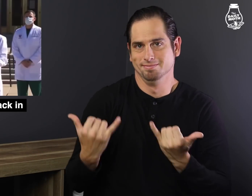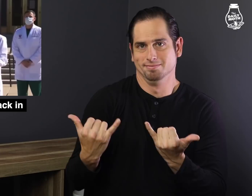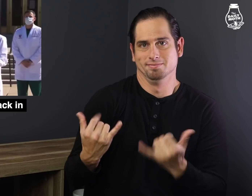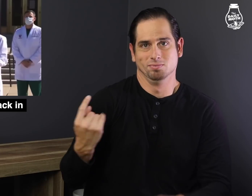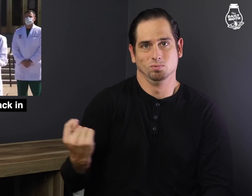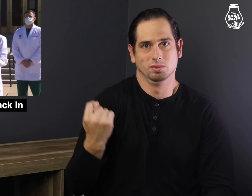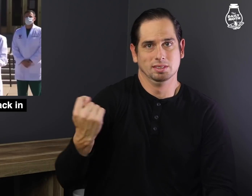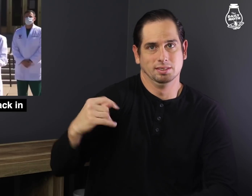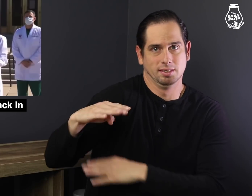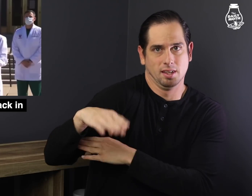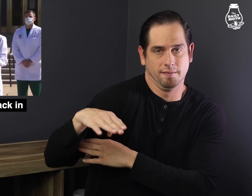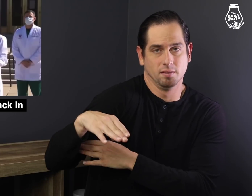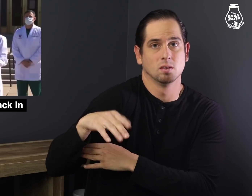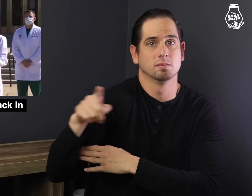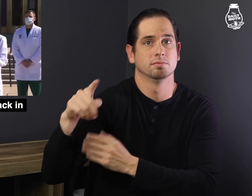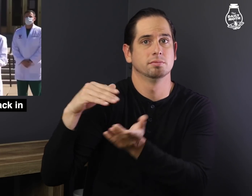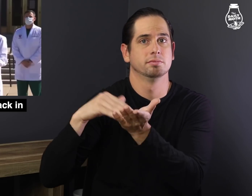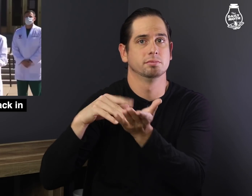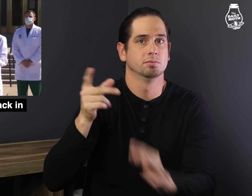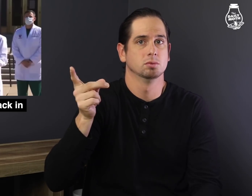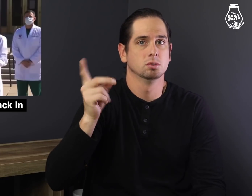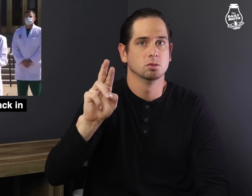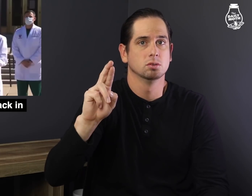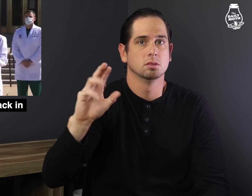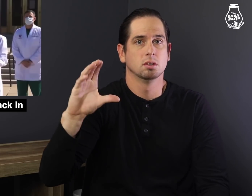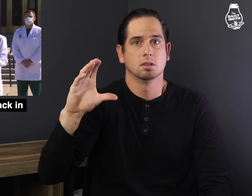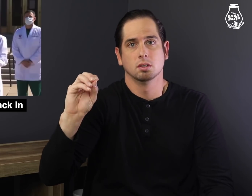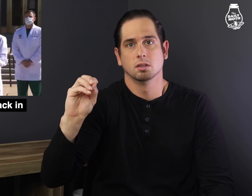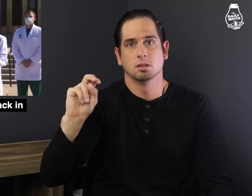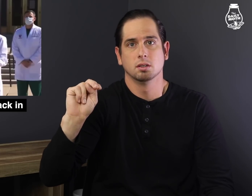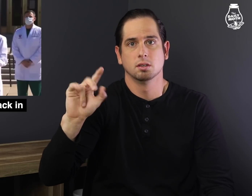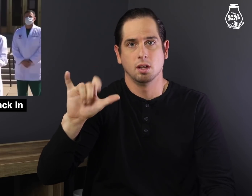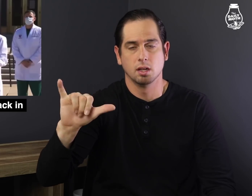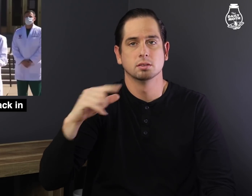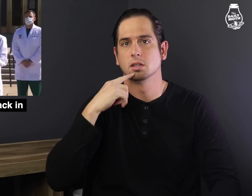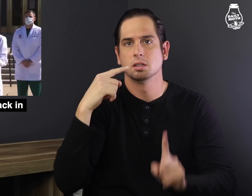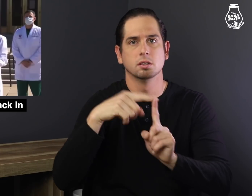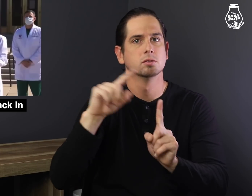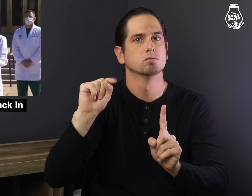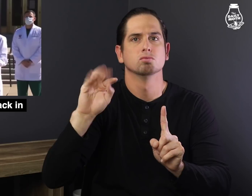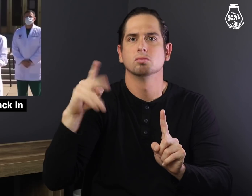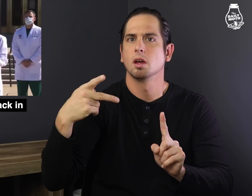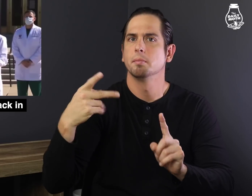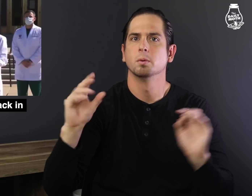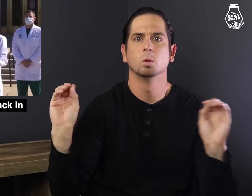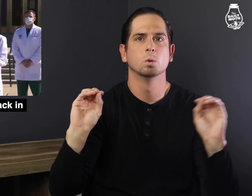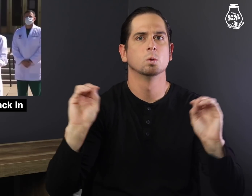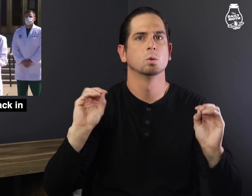This Tuesday afternoon Dr. Conley said Trump is